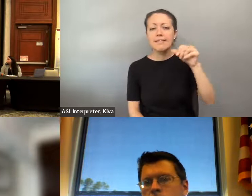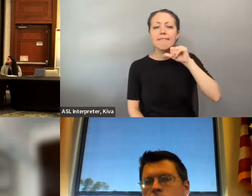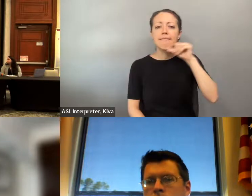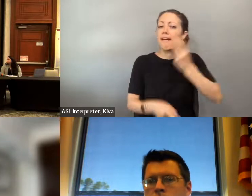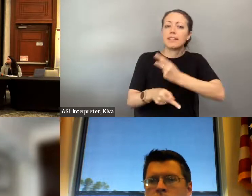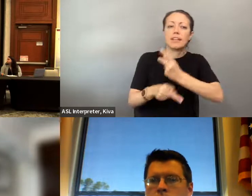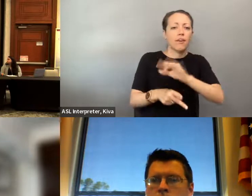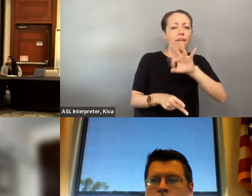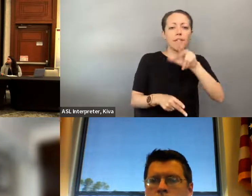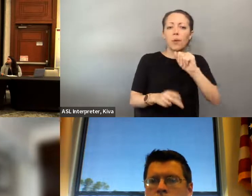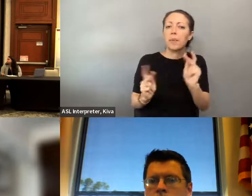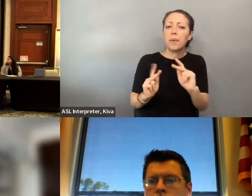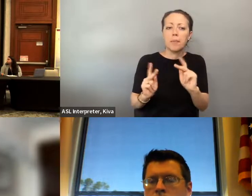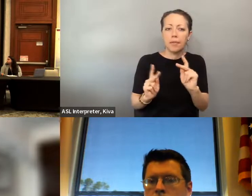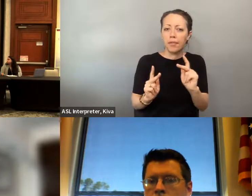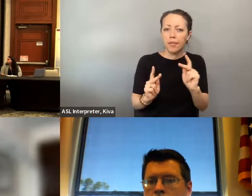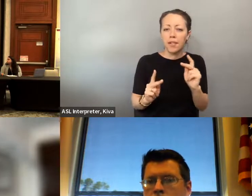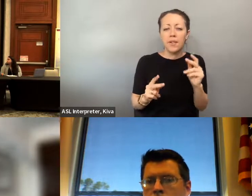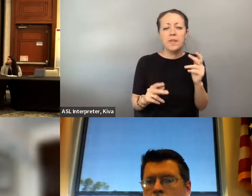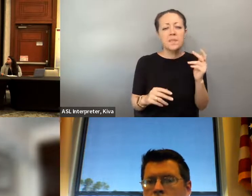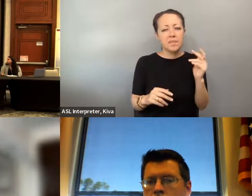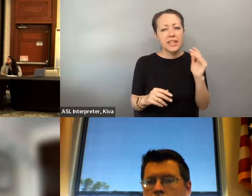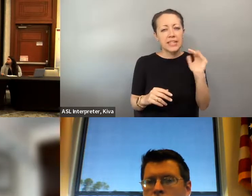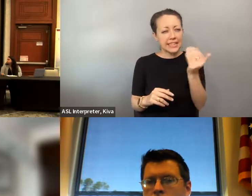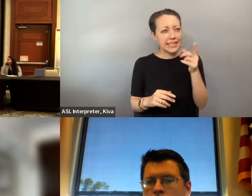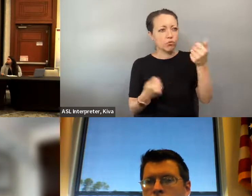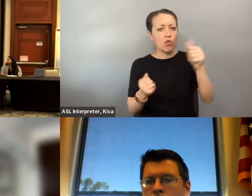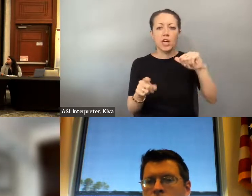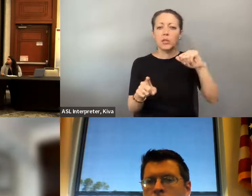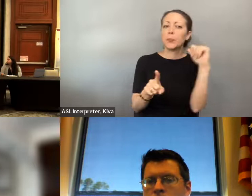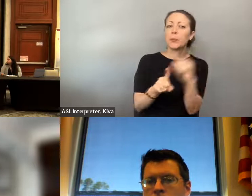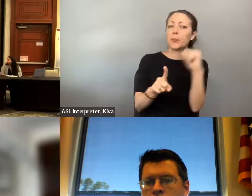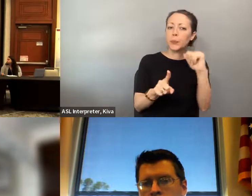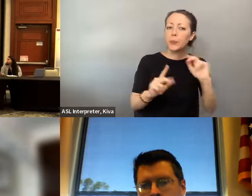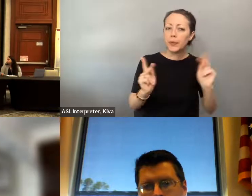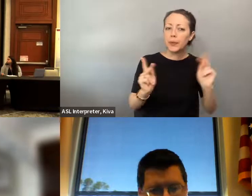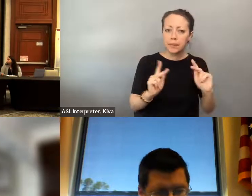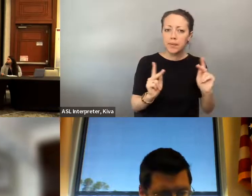democracy and access is he is functioning in a way that is no longer accountable to the people of Florida. It is